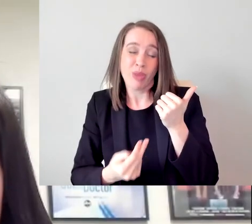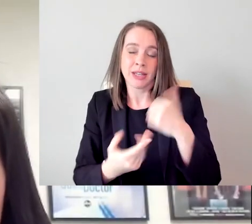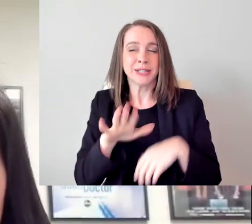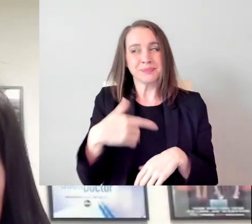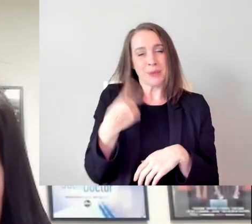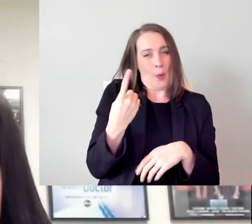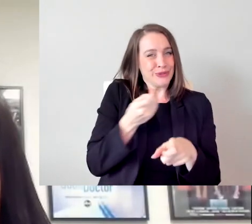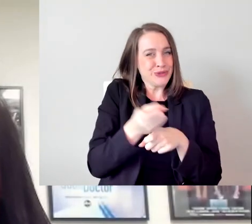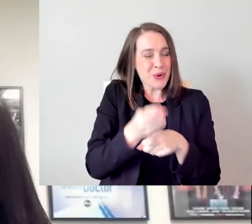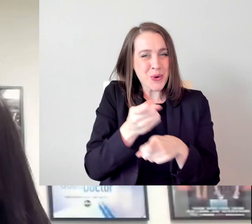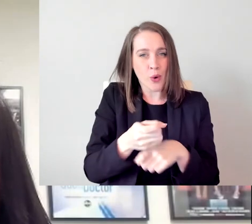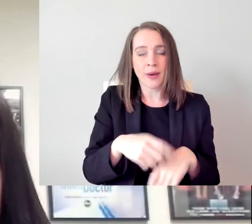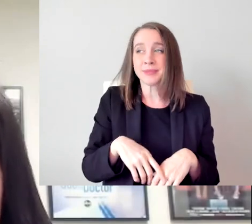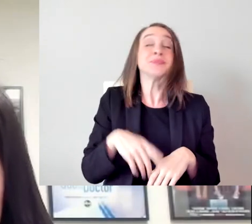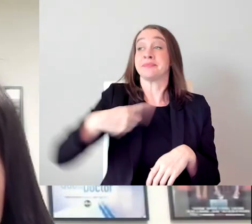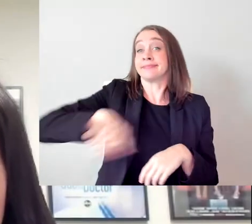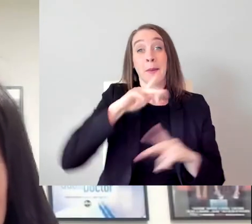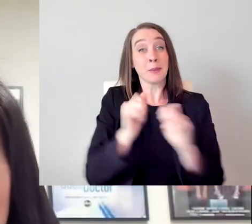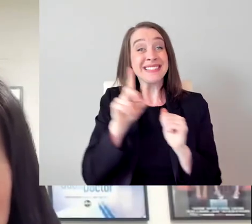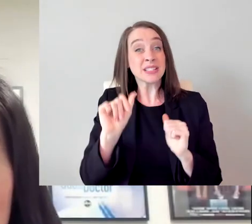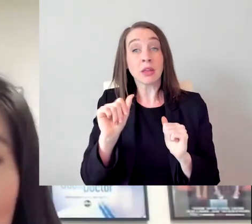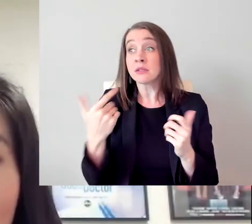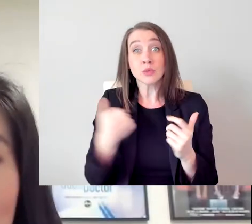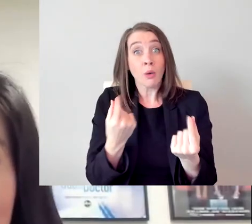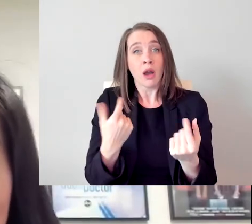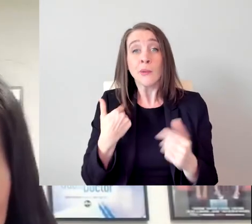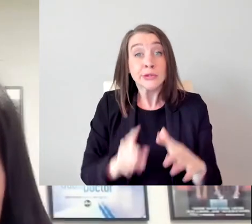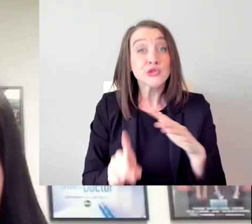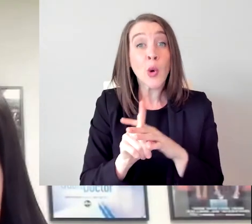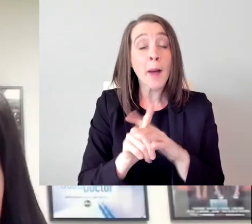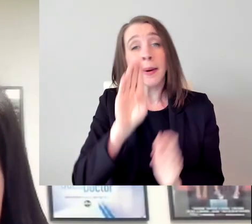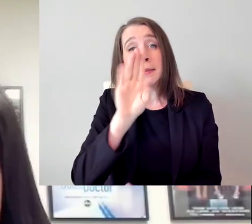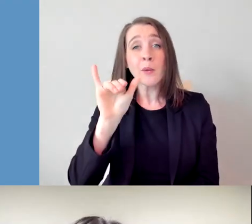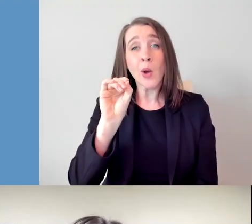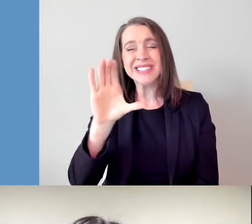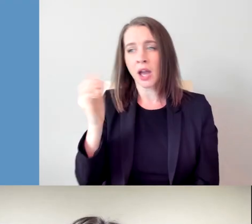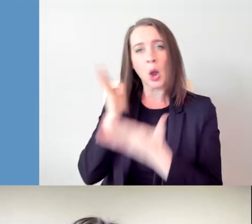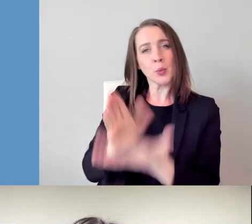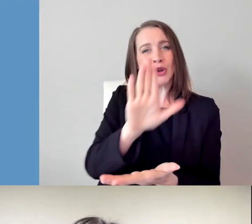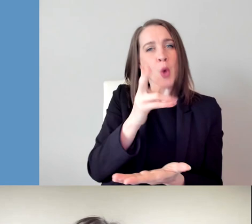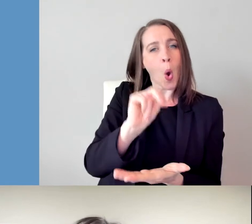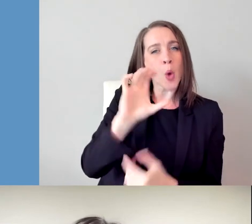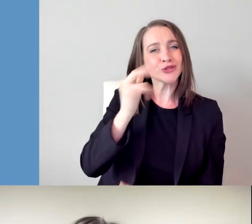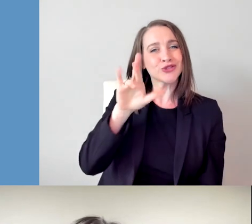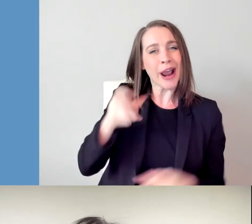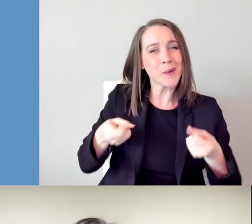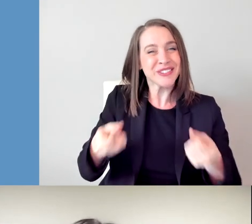that we kind of show up, and we kind of do BYOC, bring our own chairs, right? And I think especially for post-production,